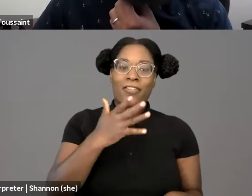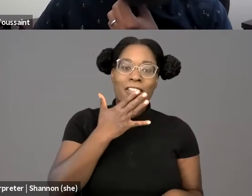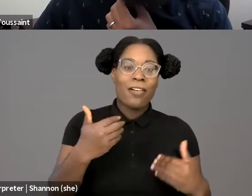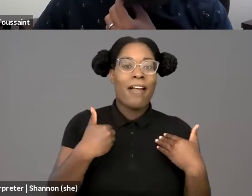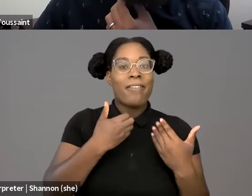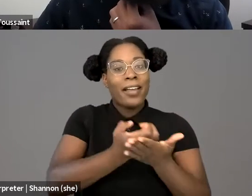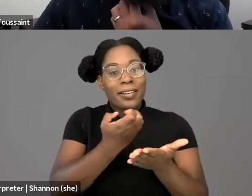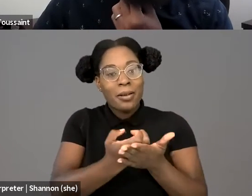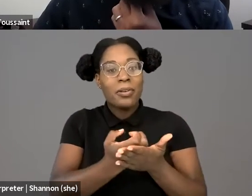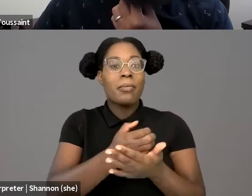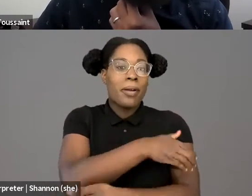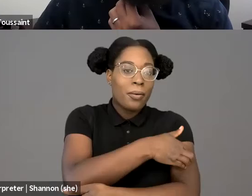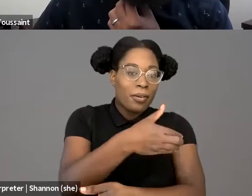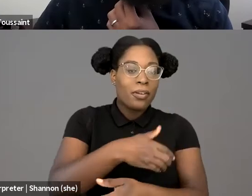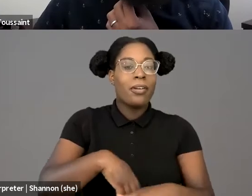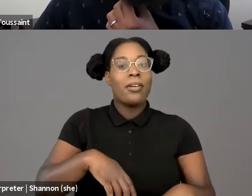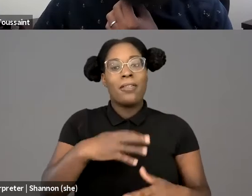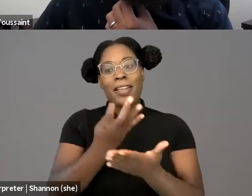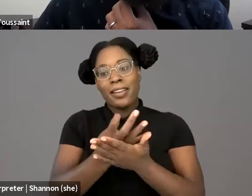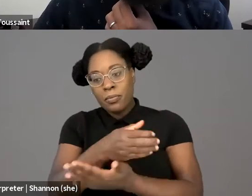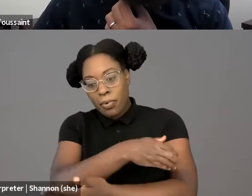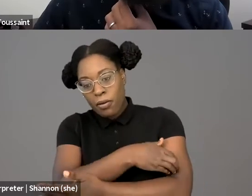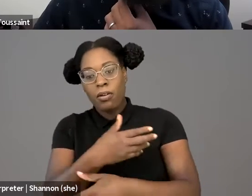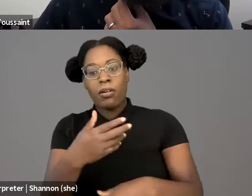social capital power, what have you.